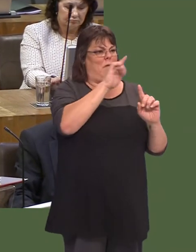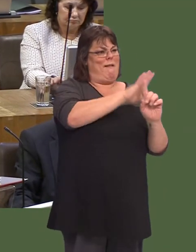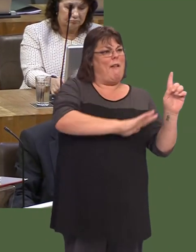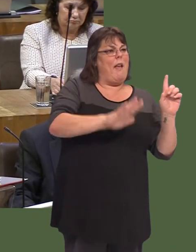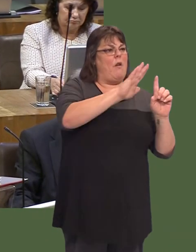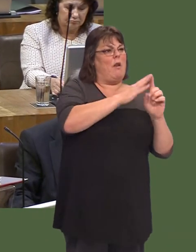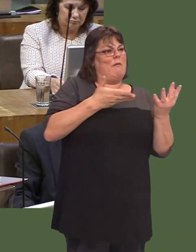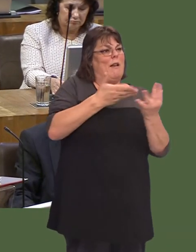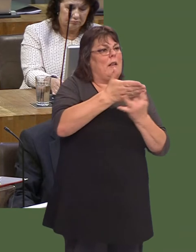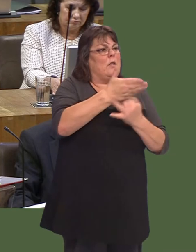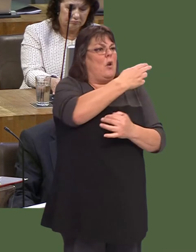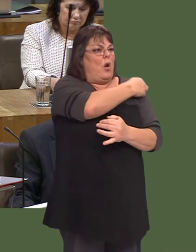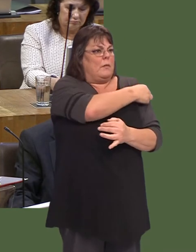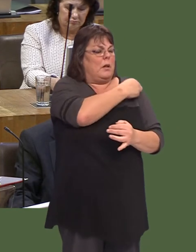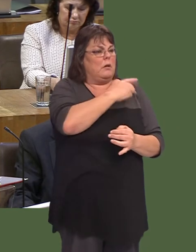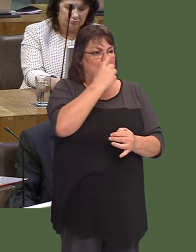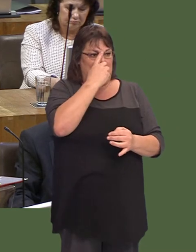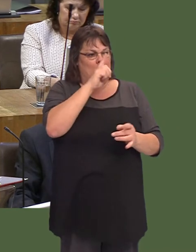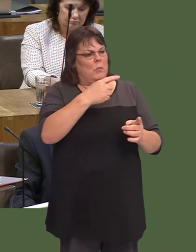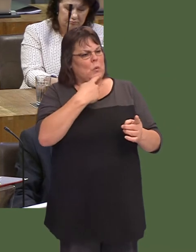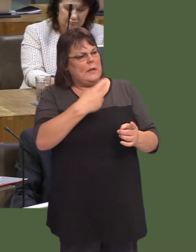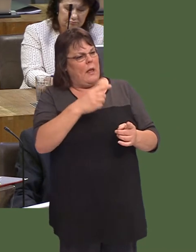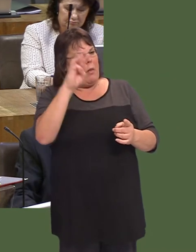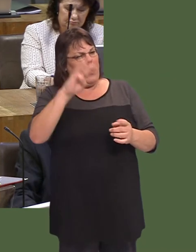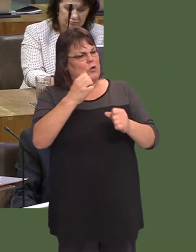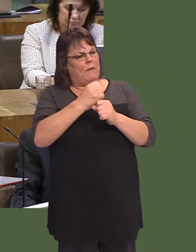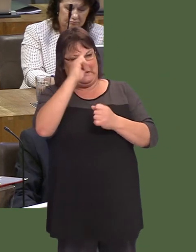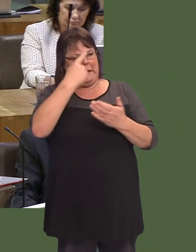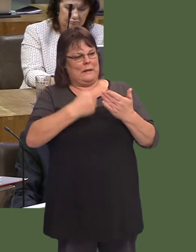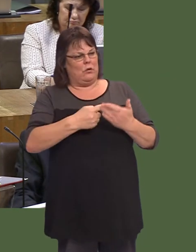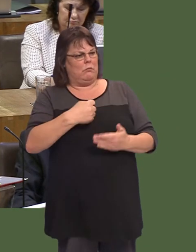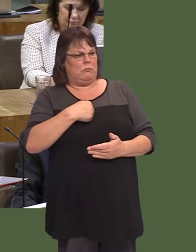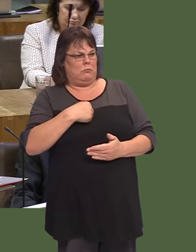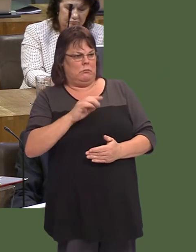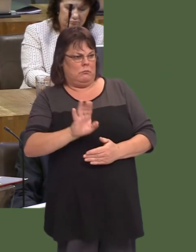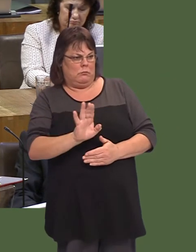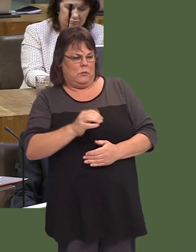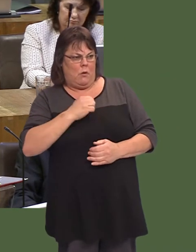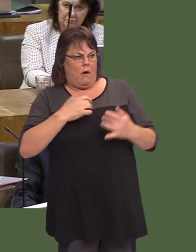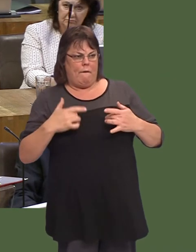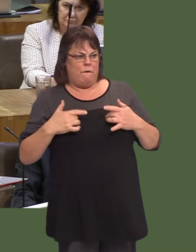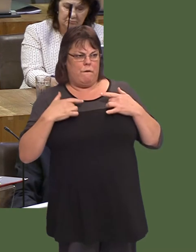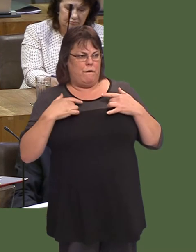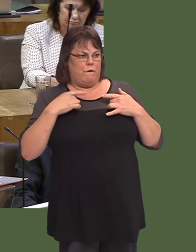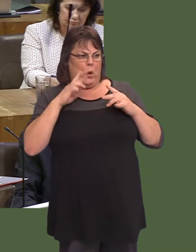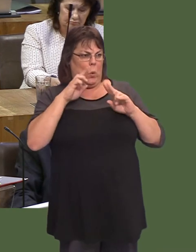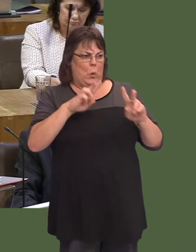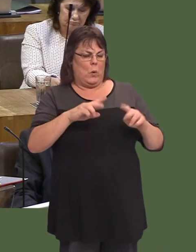Nid barn Llywodraeth Cymru yw hwn. Pan fydd gennych chi sefyllfa fel hyn, lle mae yna bobl yn gryf o blaid un safle neuír